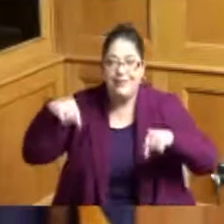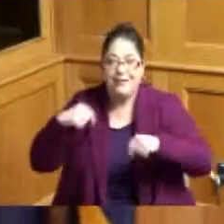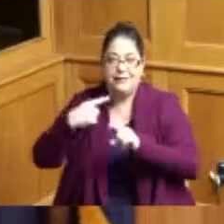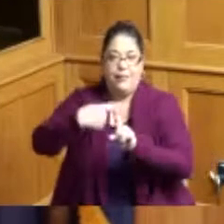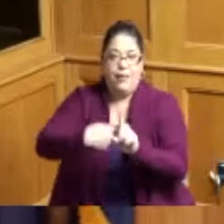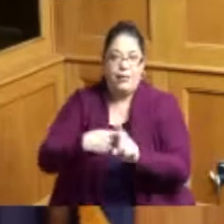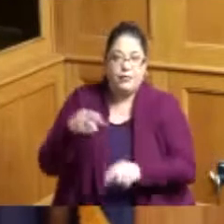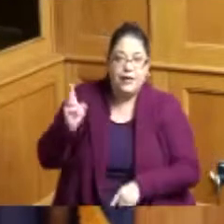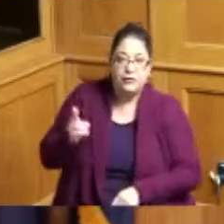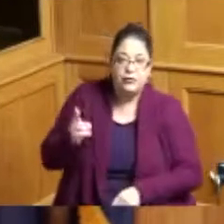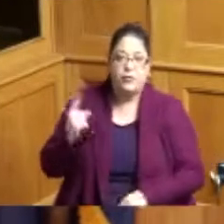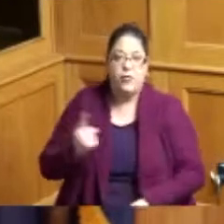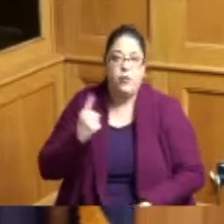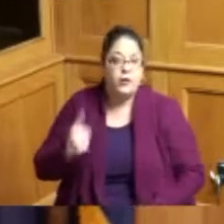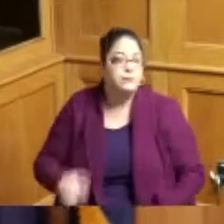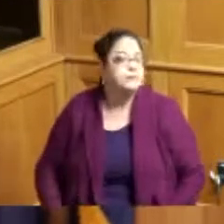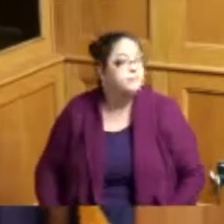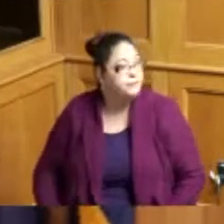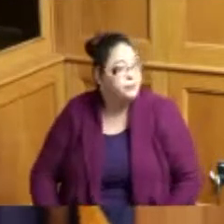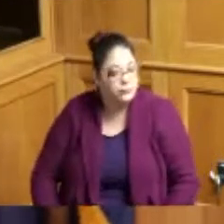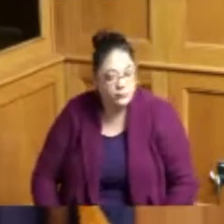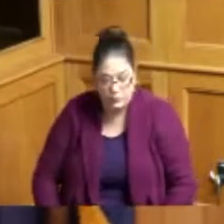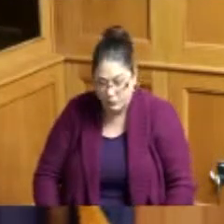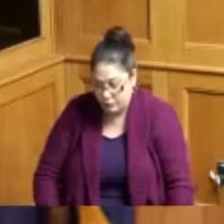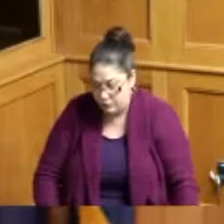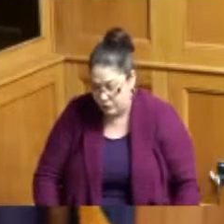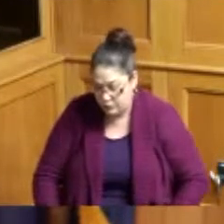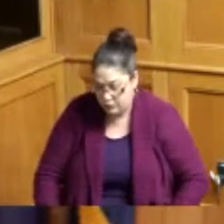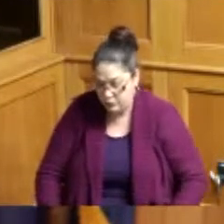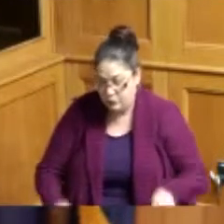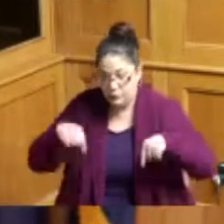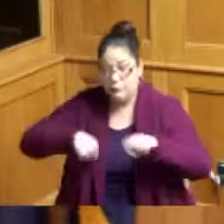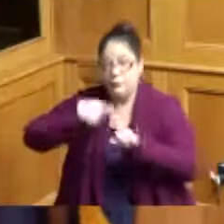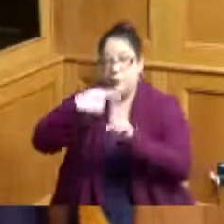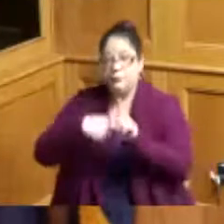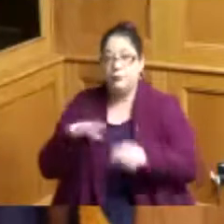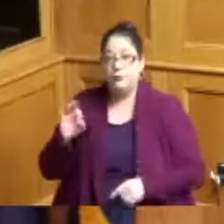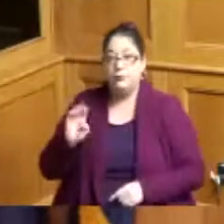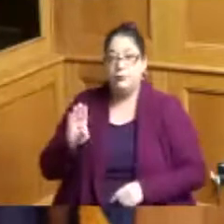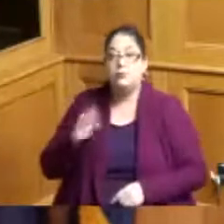also I wanted to say for this month I want to thank the School of Creative and Performing Arts